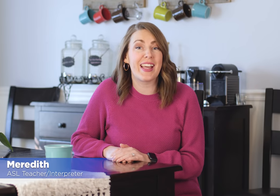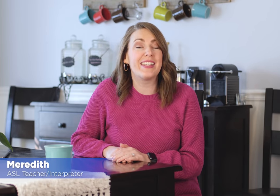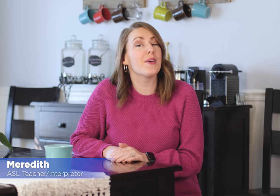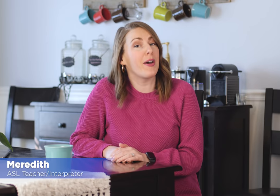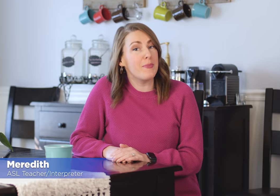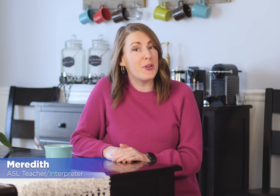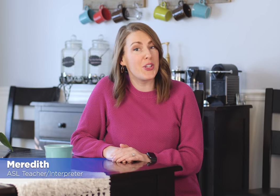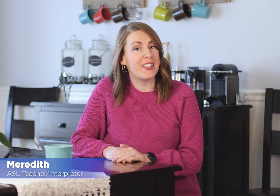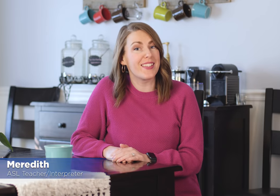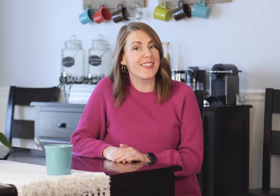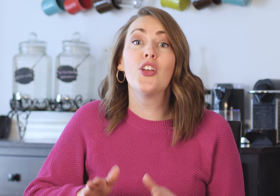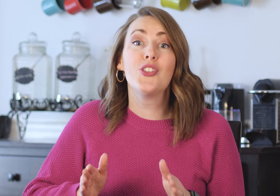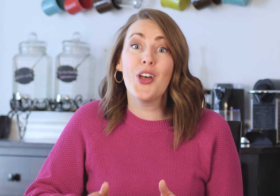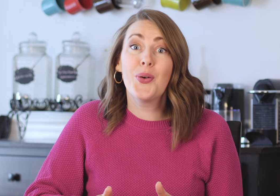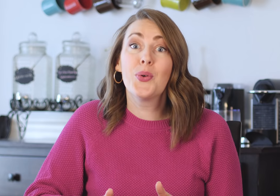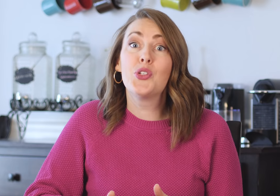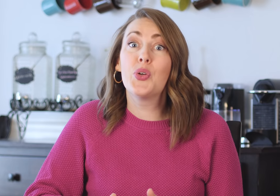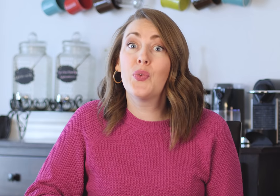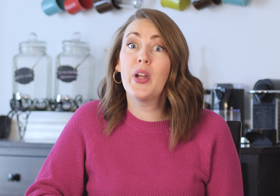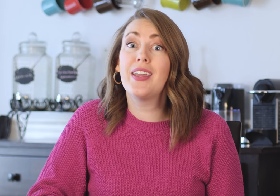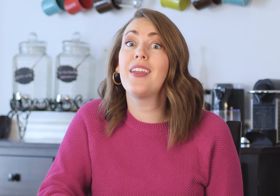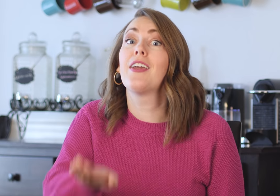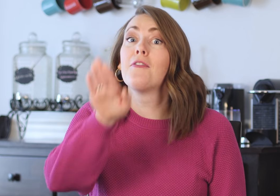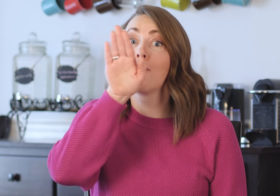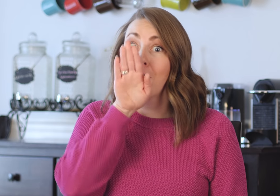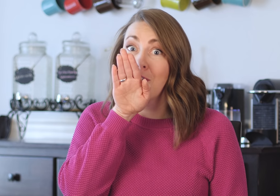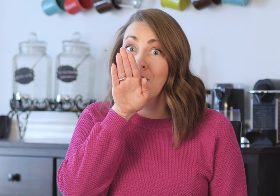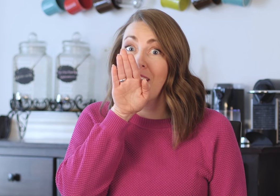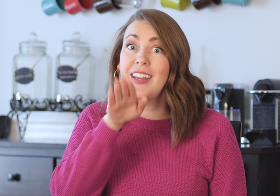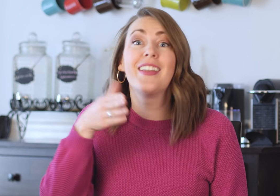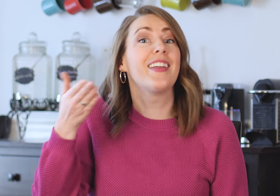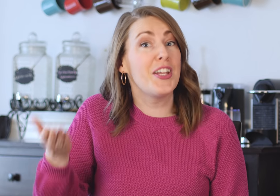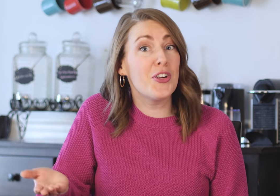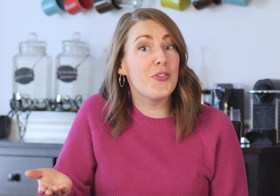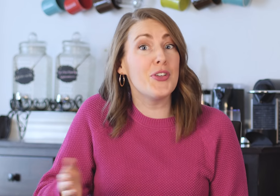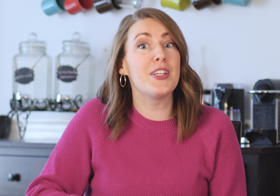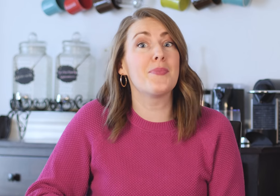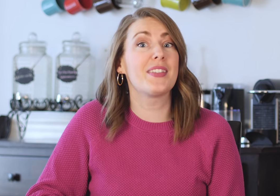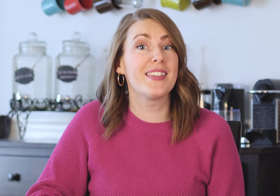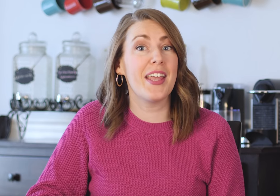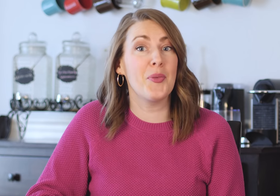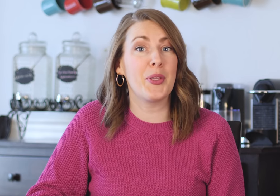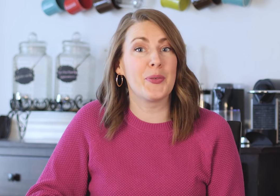signs about emotions. So to avoid getting FRUSTRATED, here are a few tips to help you